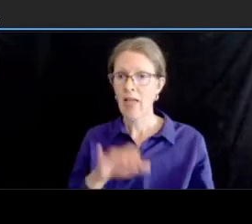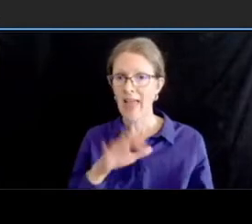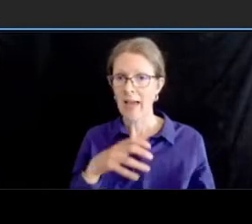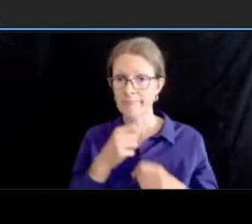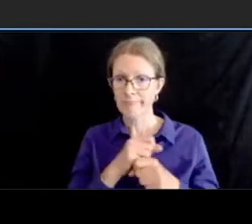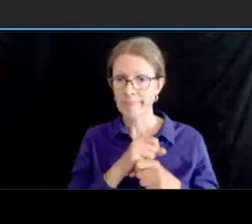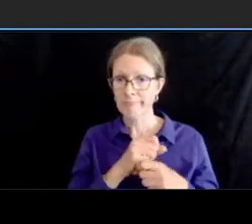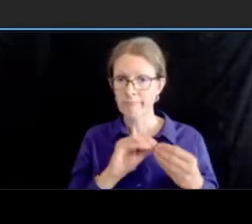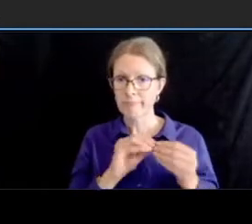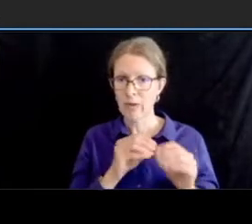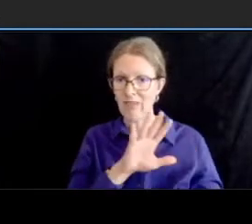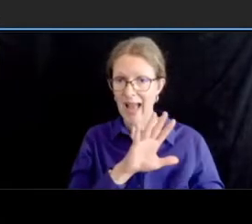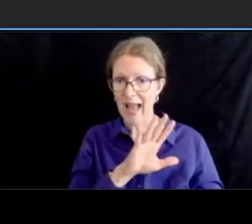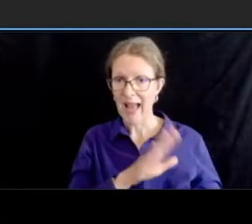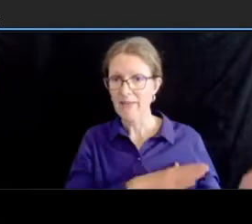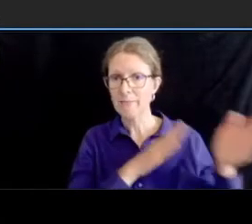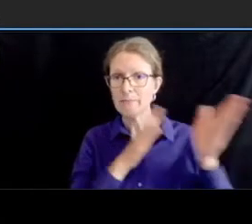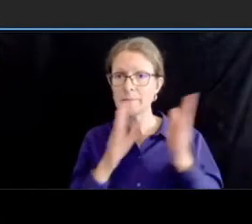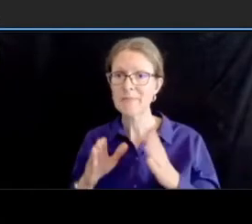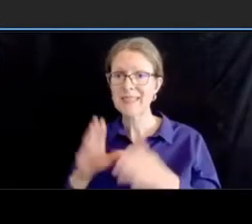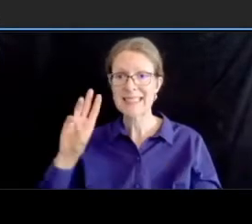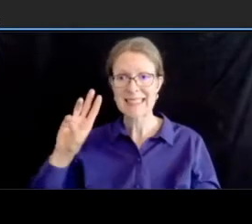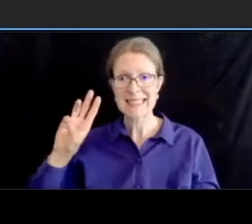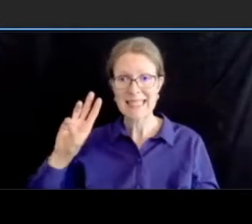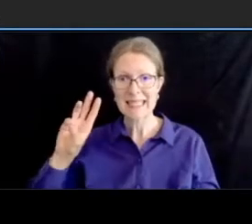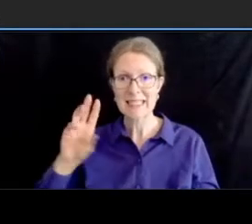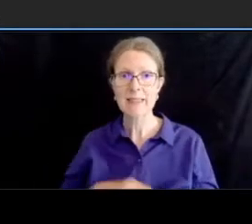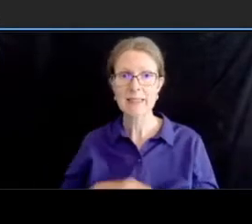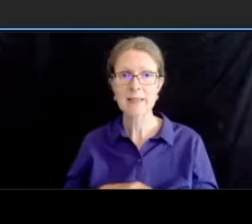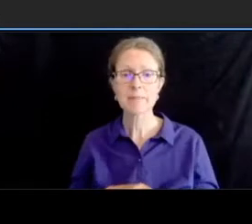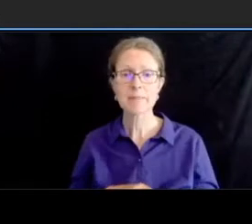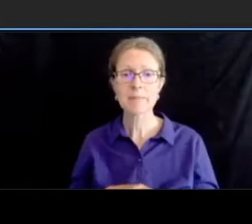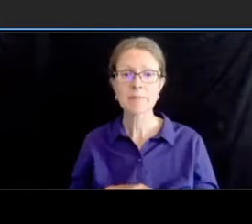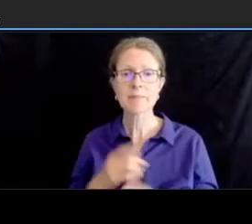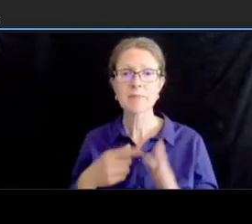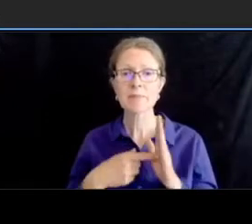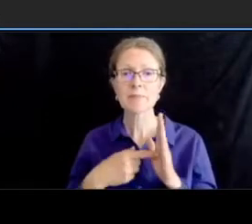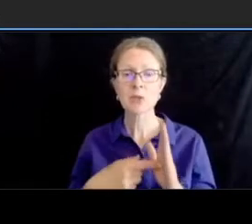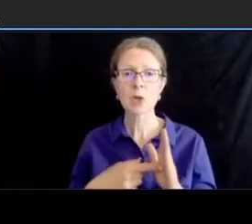the corridor between tilden street on the right and visi terrace on the left